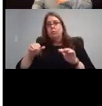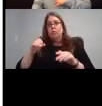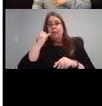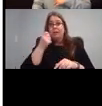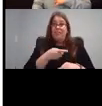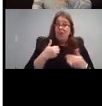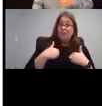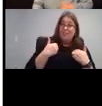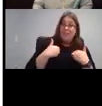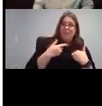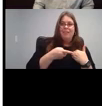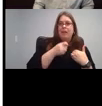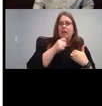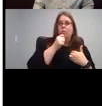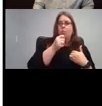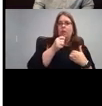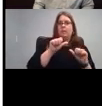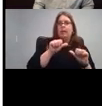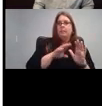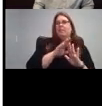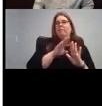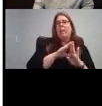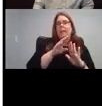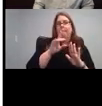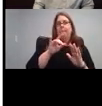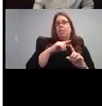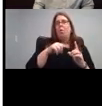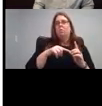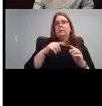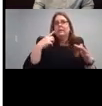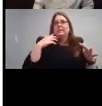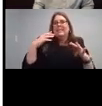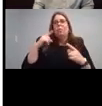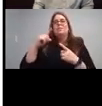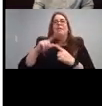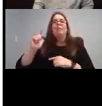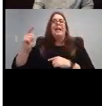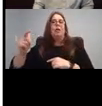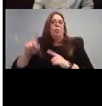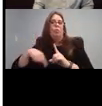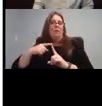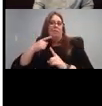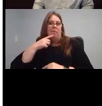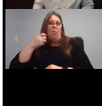older sounds yet that can be tricky now.